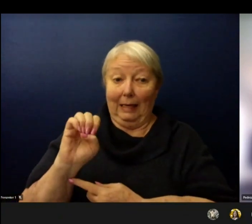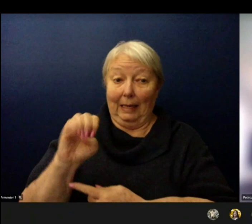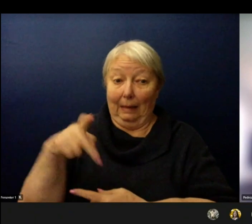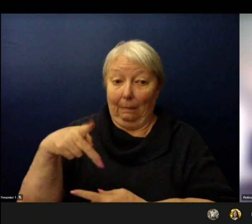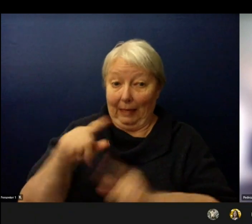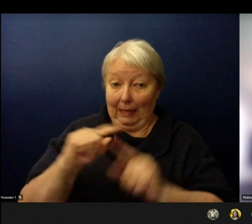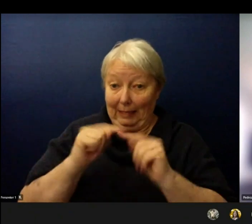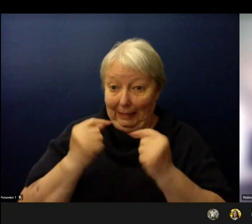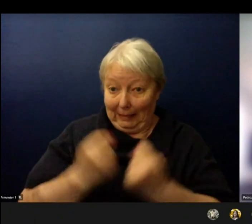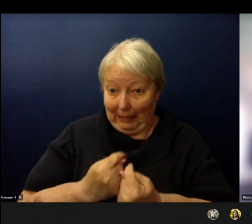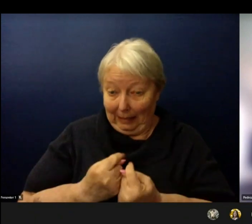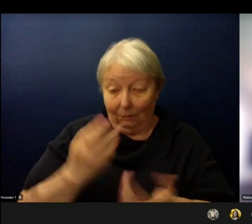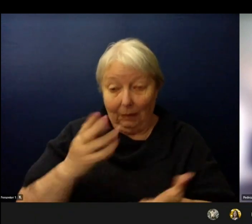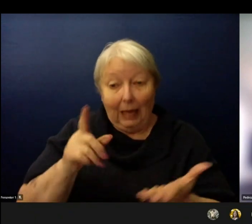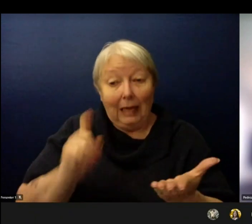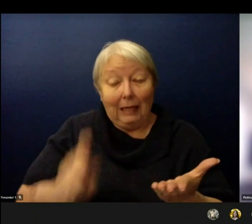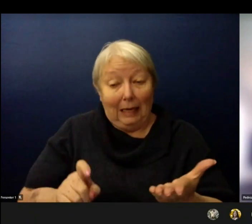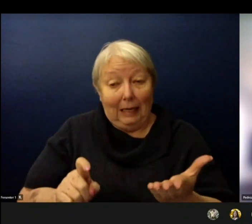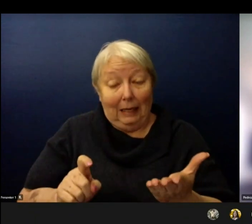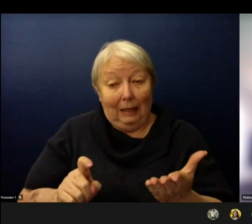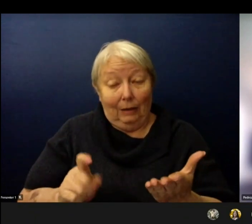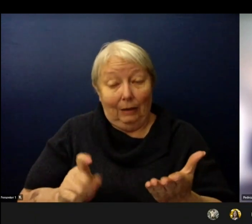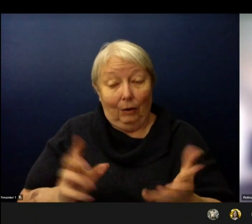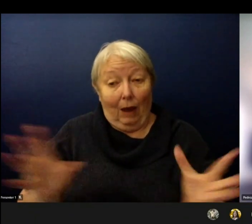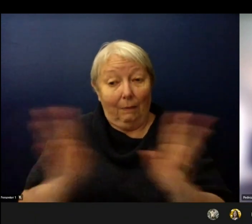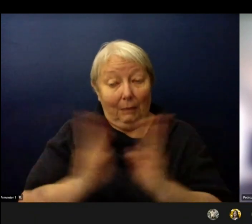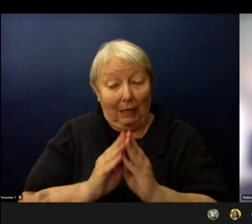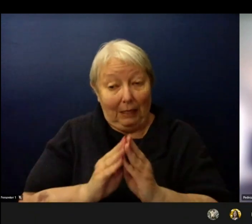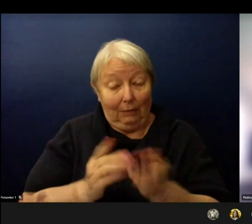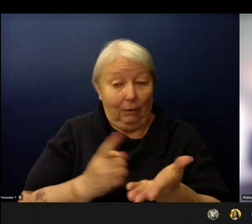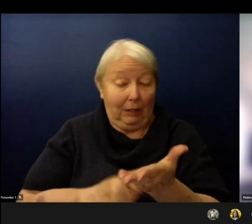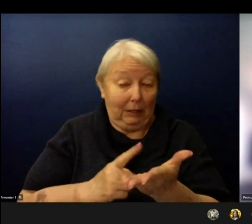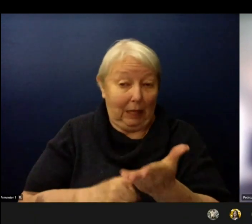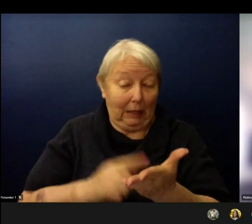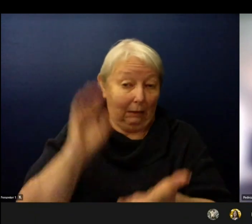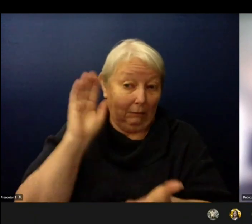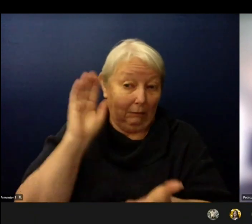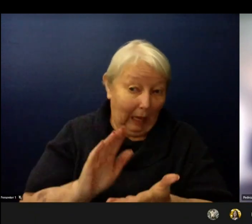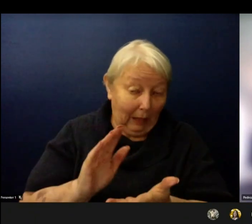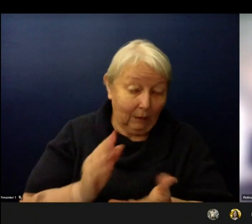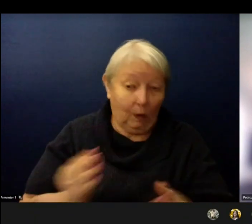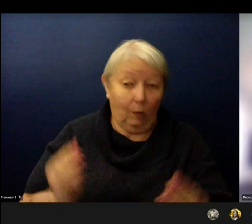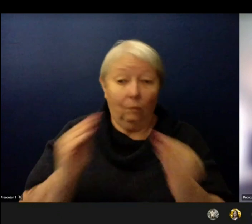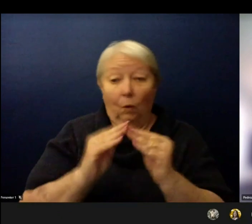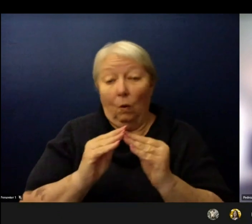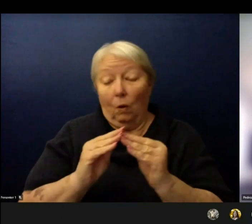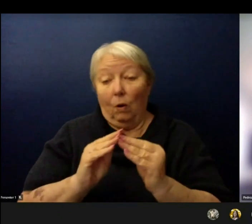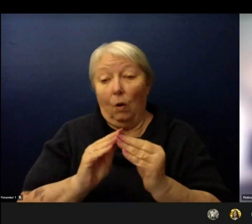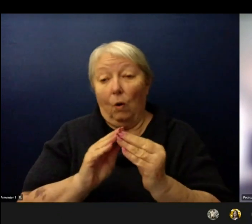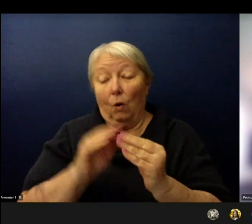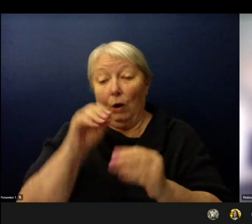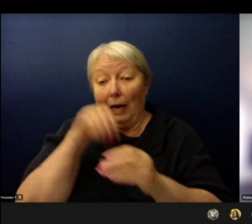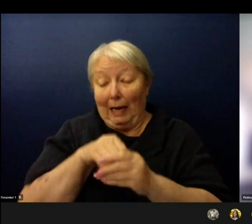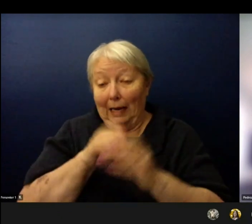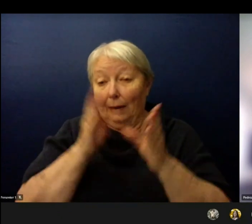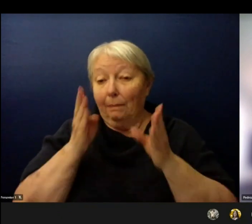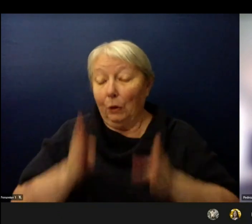or different in-person services are needed for individual students. That includes access into general education courses.